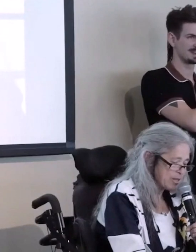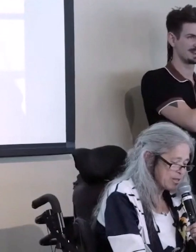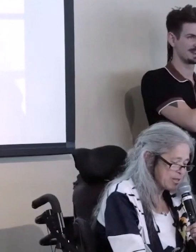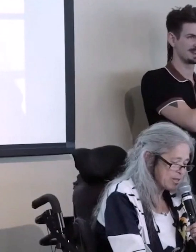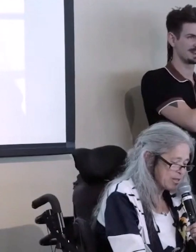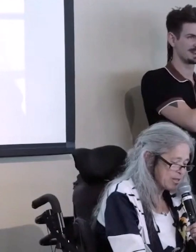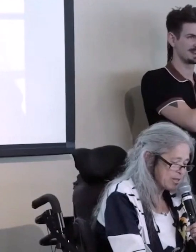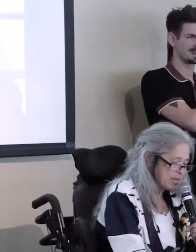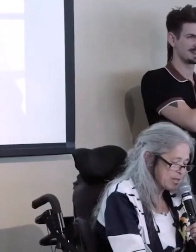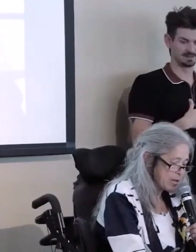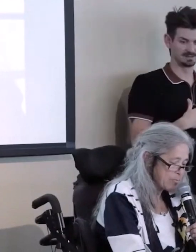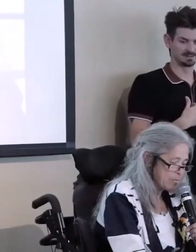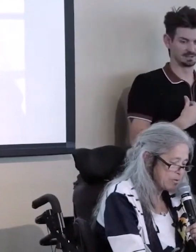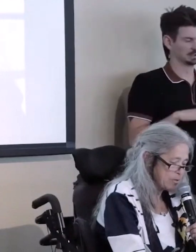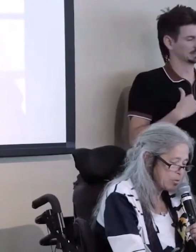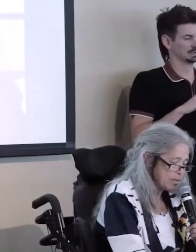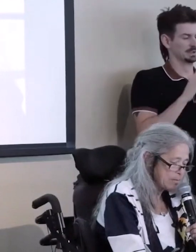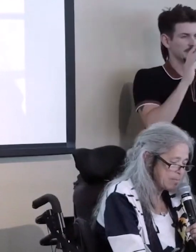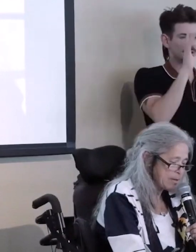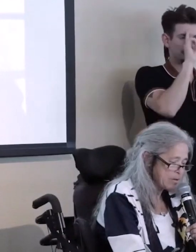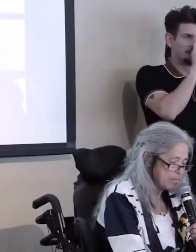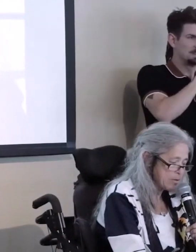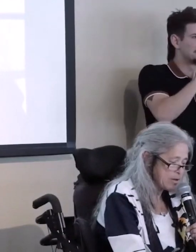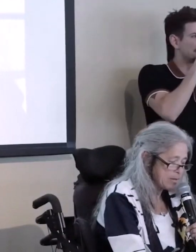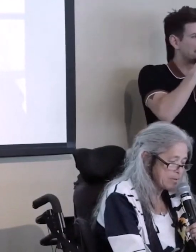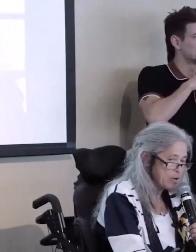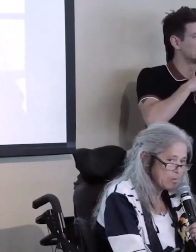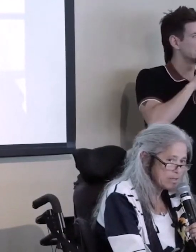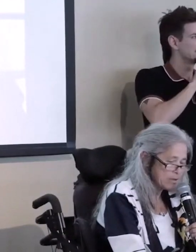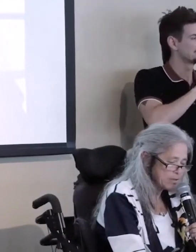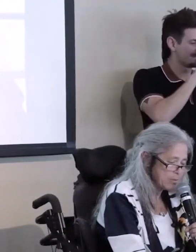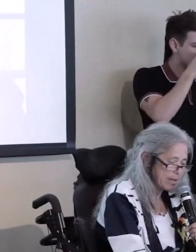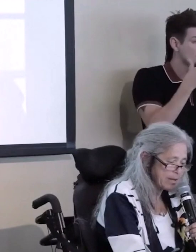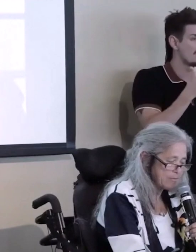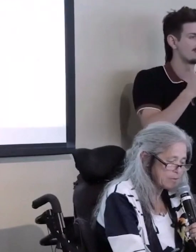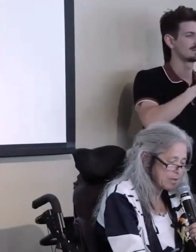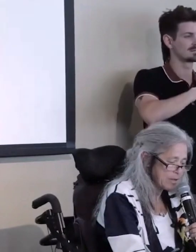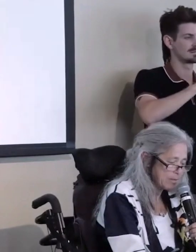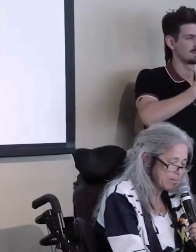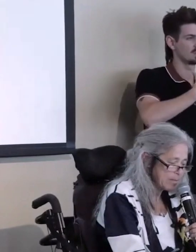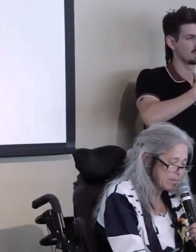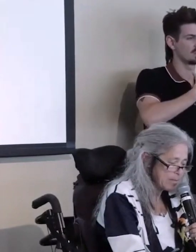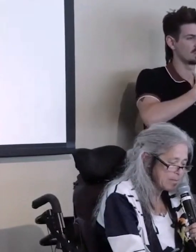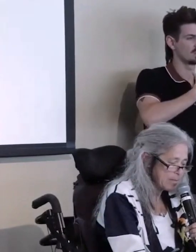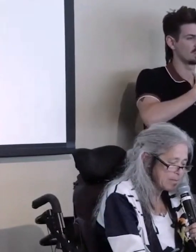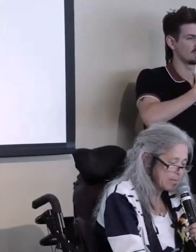A brilliant woman who's always been about community, but always also way ahead of her time.